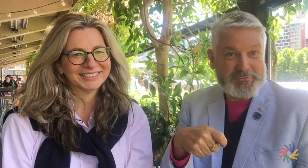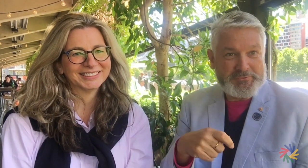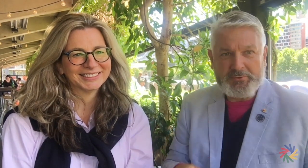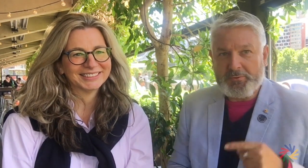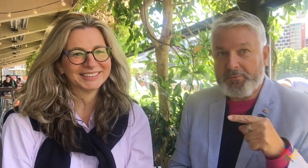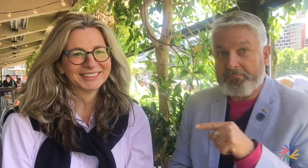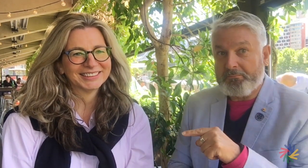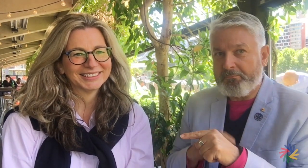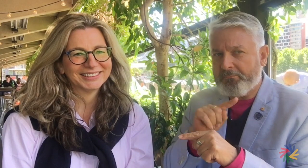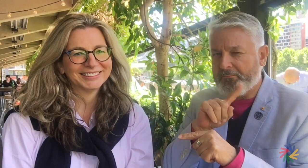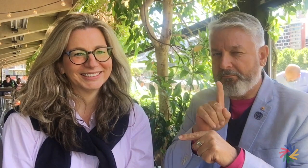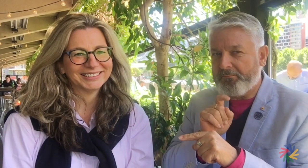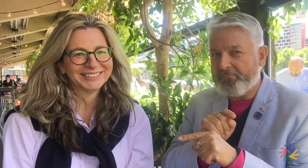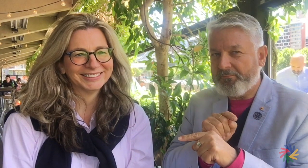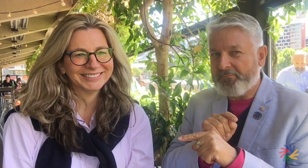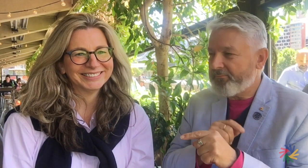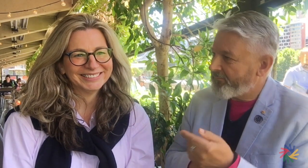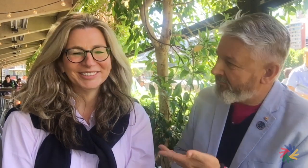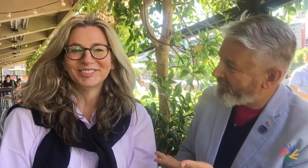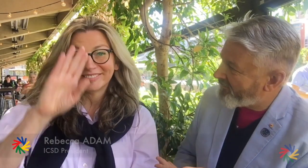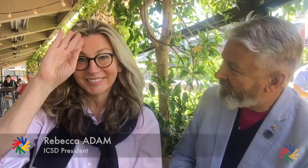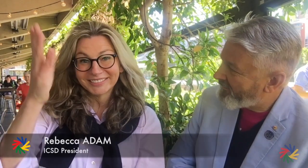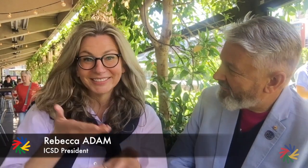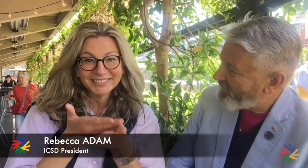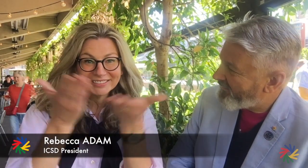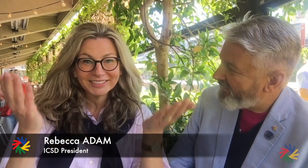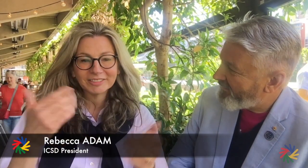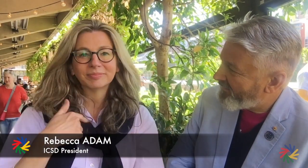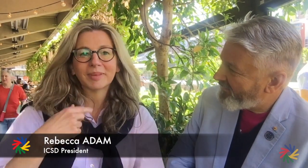And who is this person to my right ? Hello all!